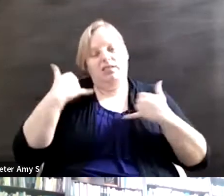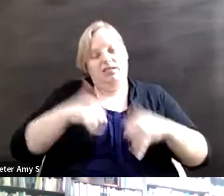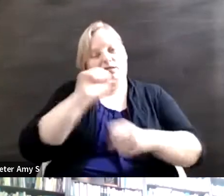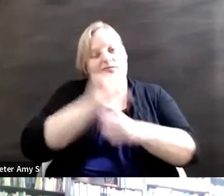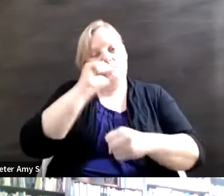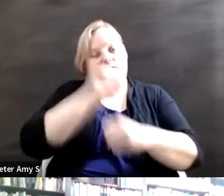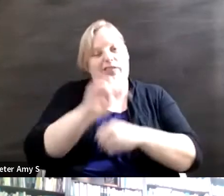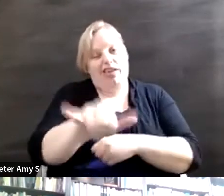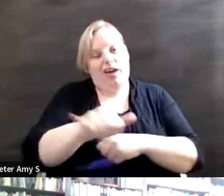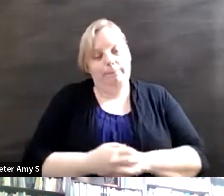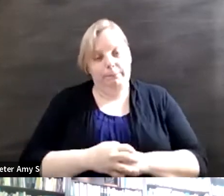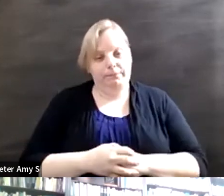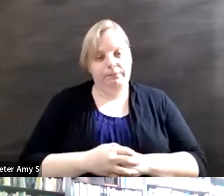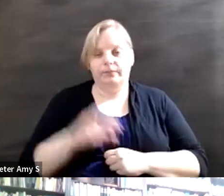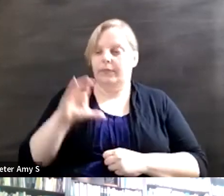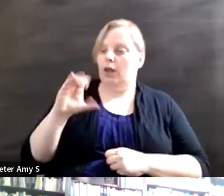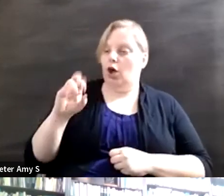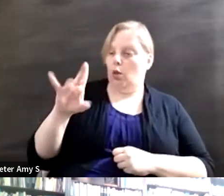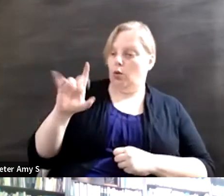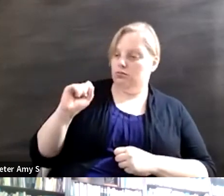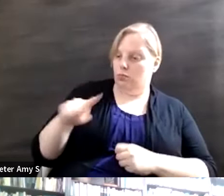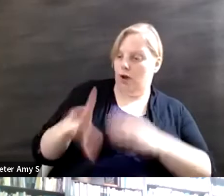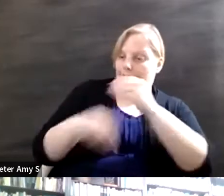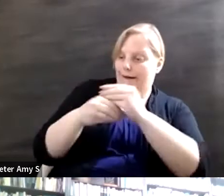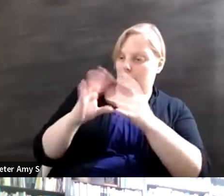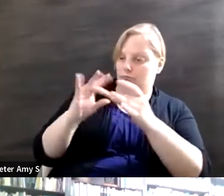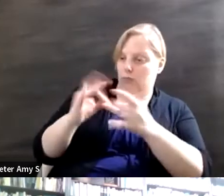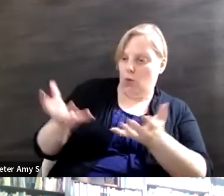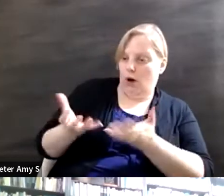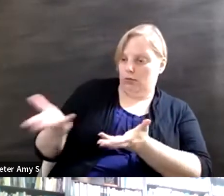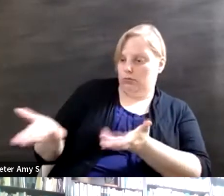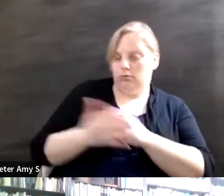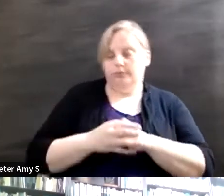Carlos, would you like to weigh in on this as well and what you think the challenge is? Well yeah I